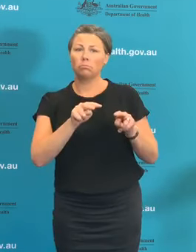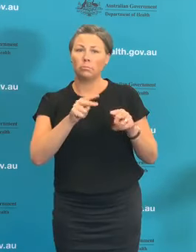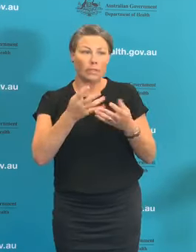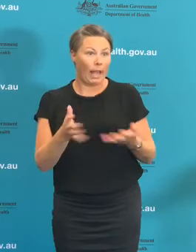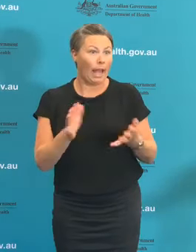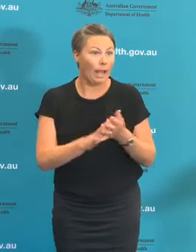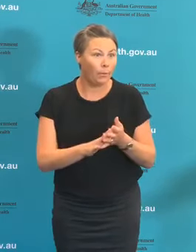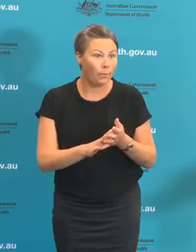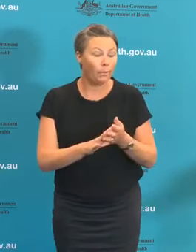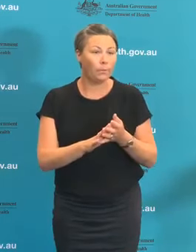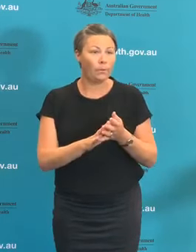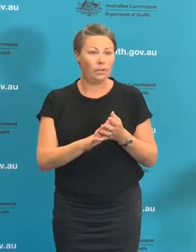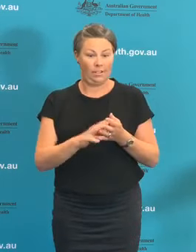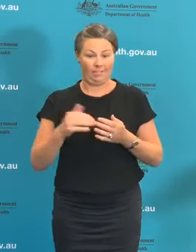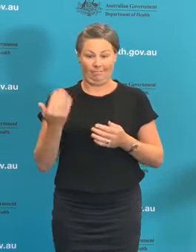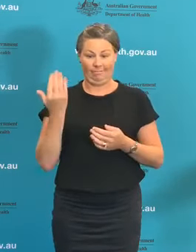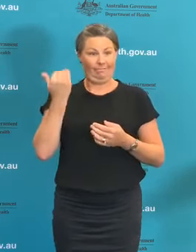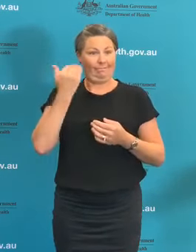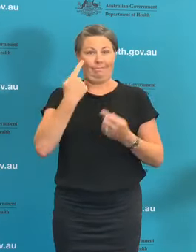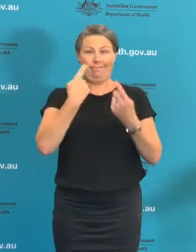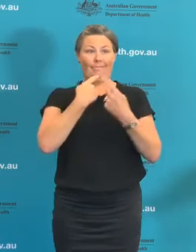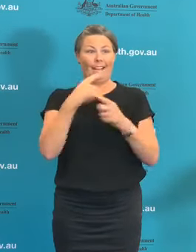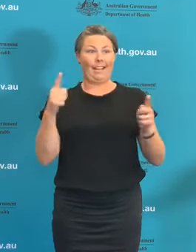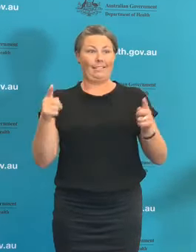that has been announced today by the Health Minister and a joint press